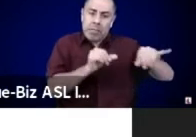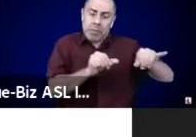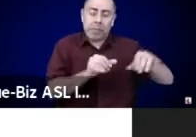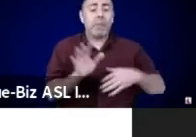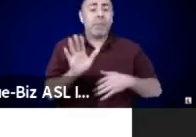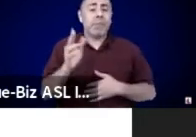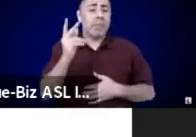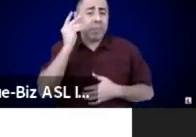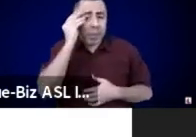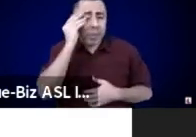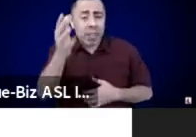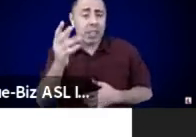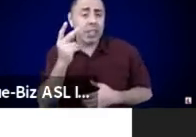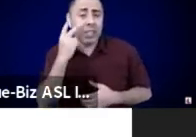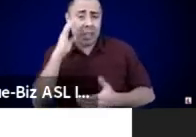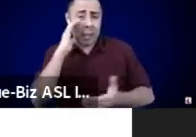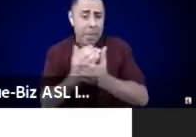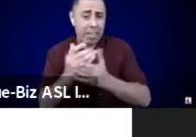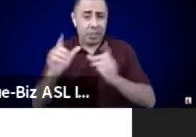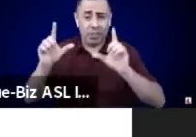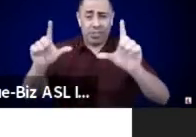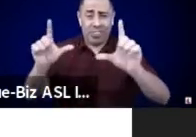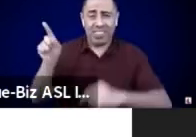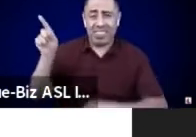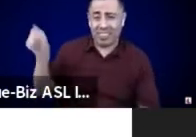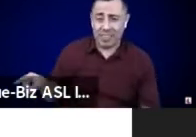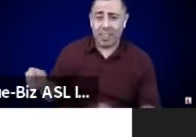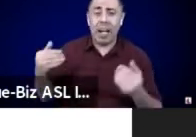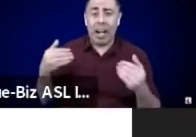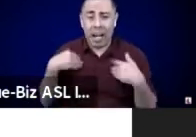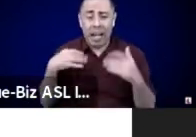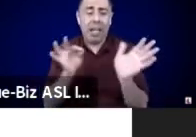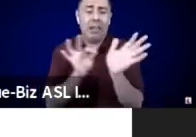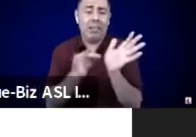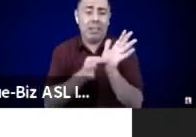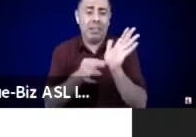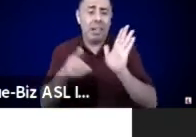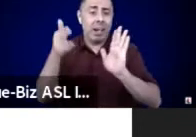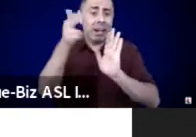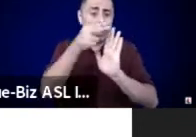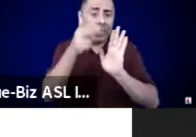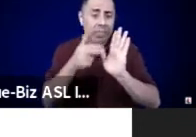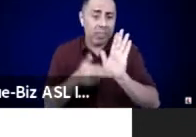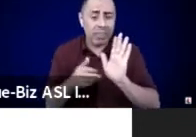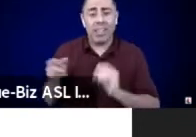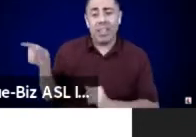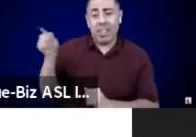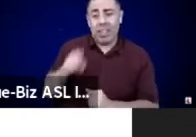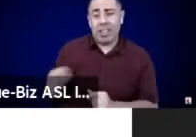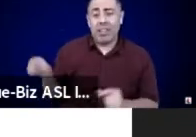I will come to your river Our dances are offering to you. Can you feel us?